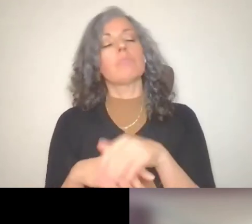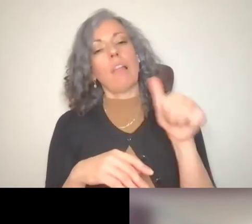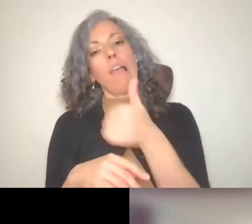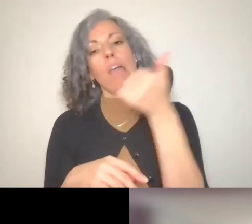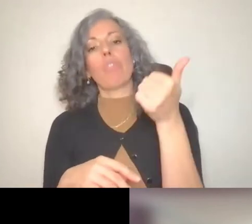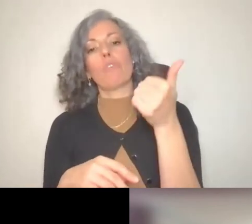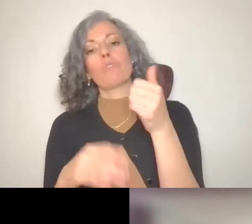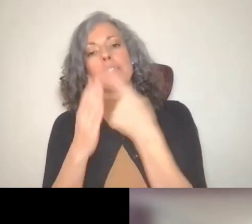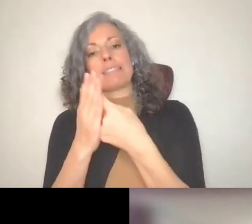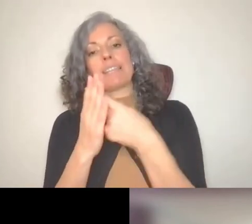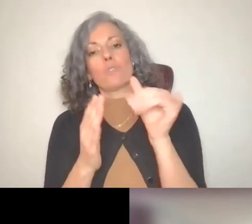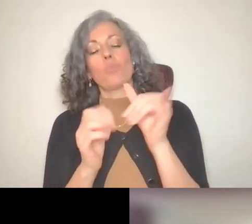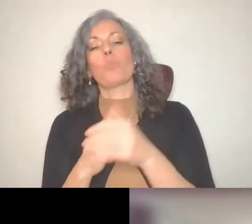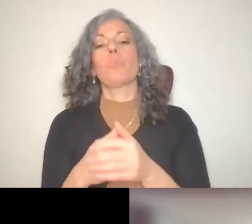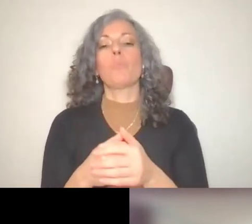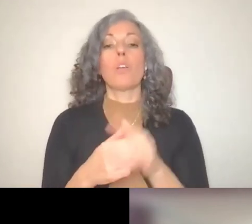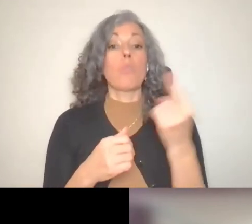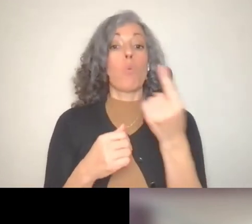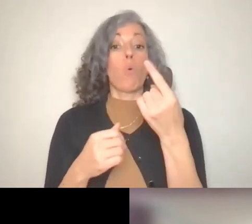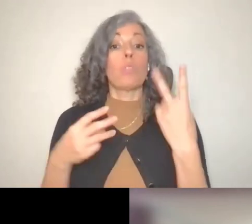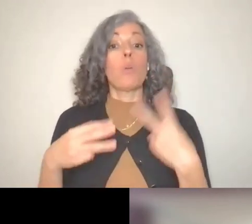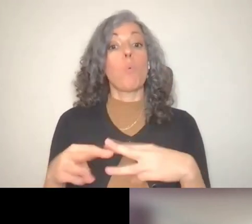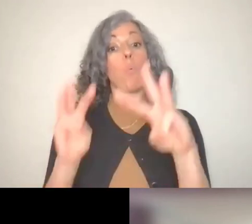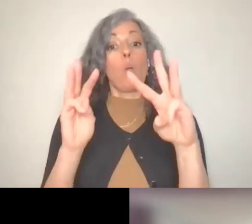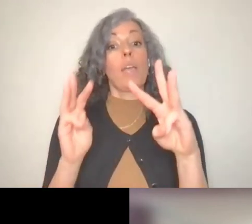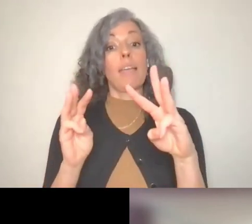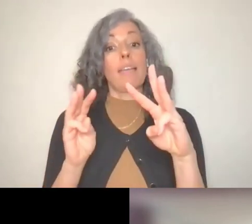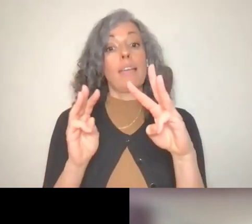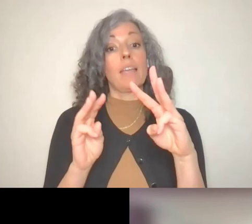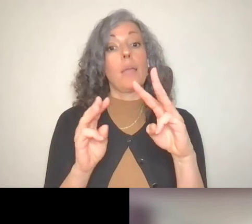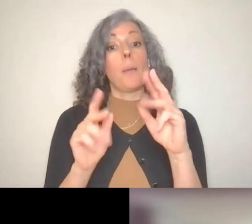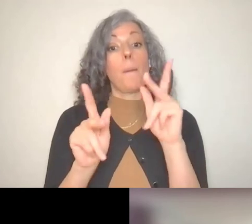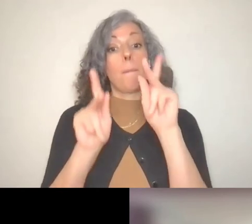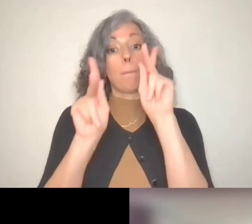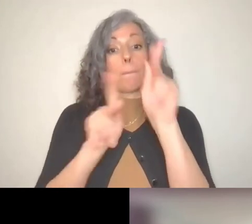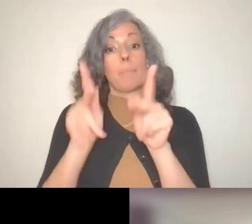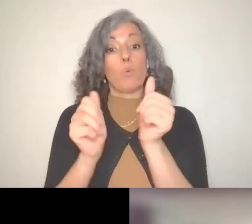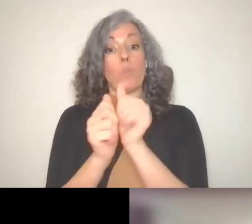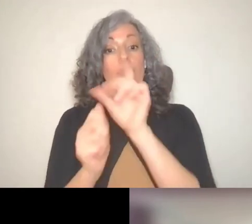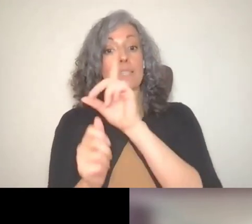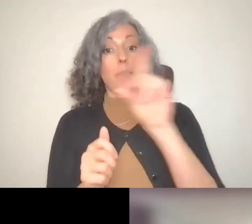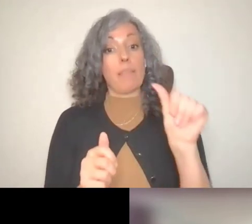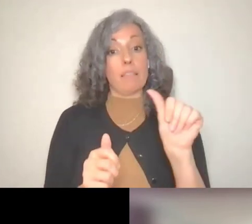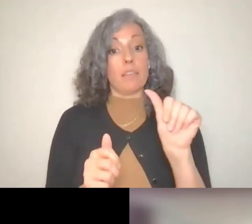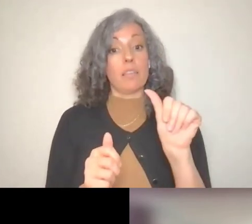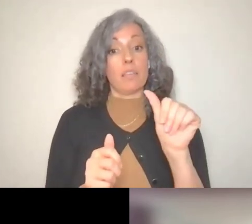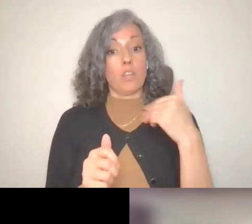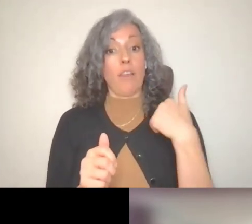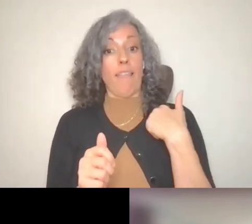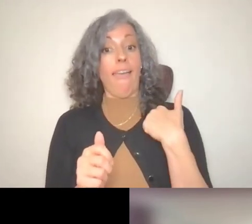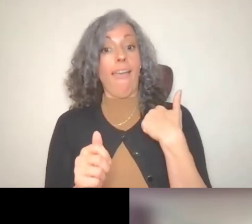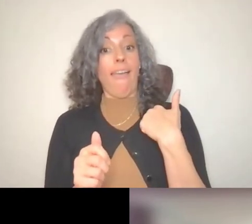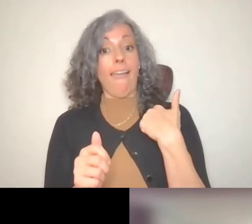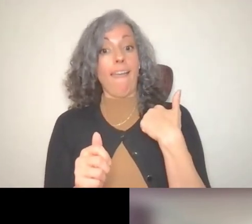The only way an individual with the disability, could have over the asset limit